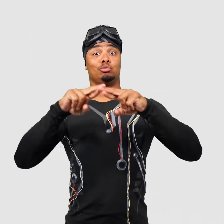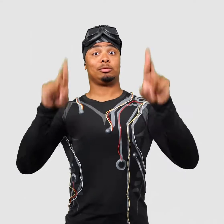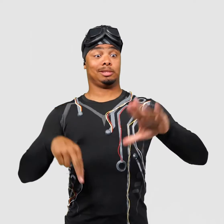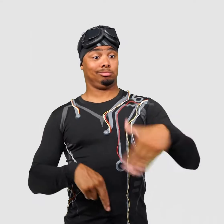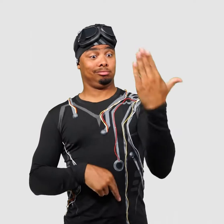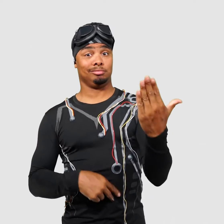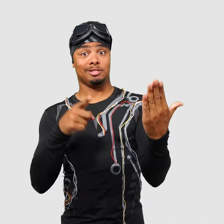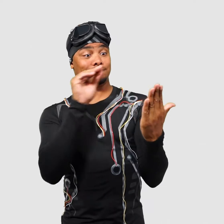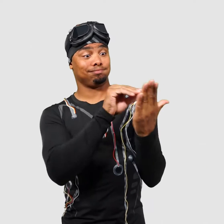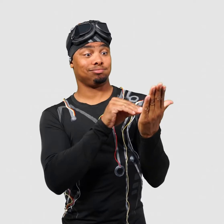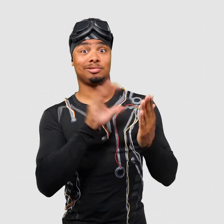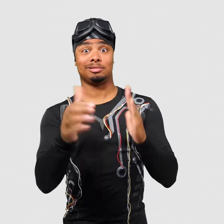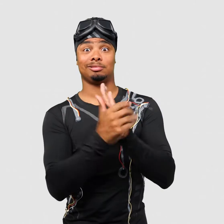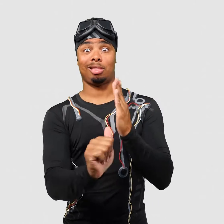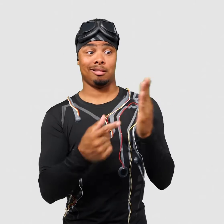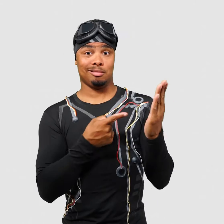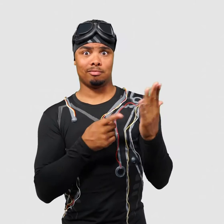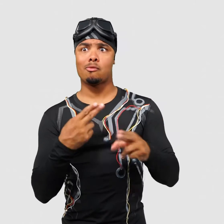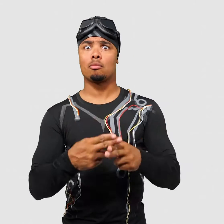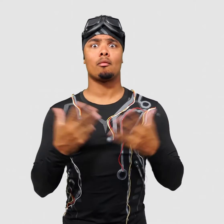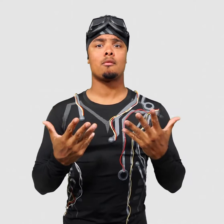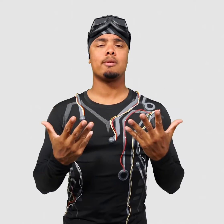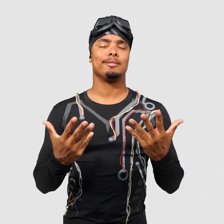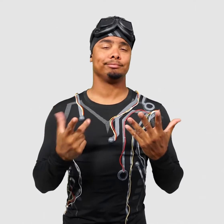The skills that you include on your resume are called marketable skills